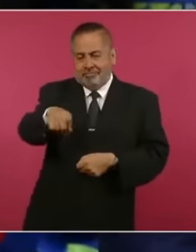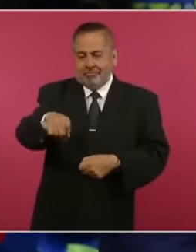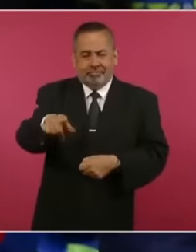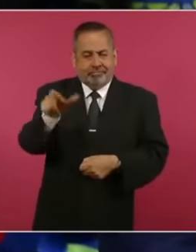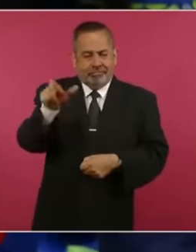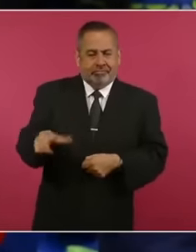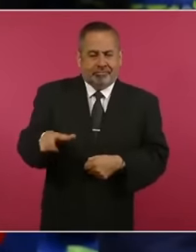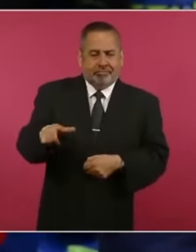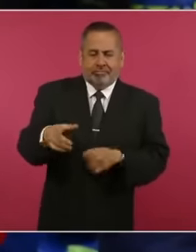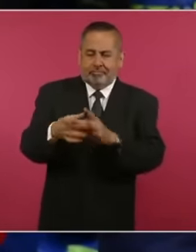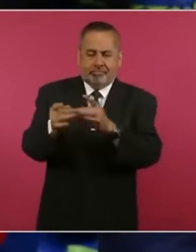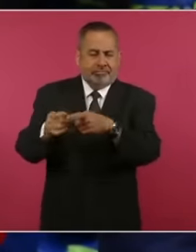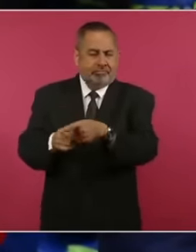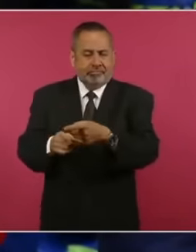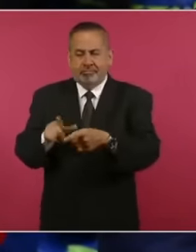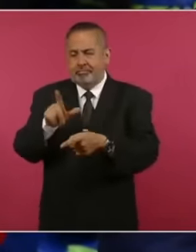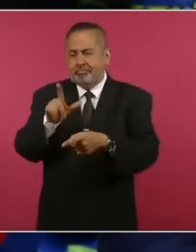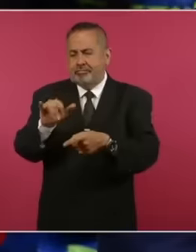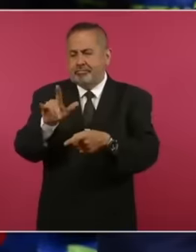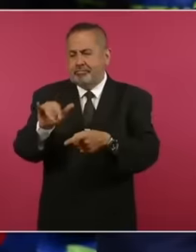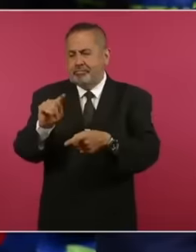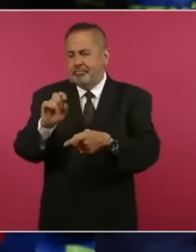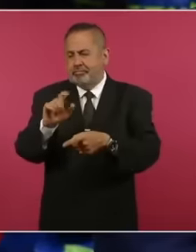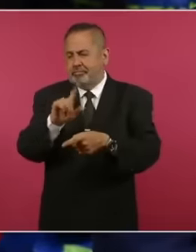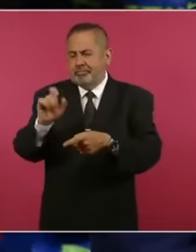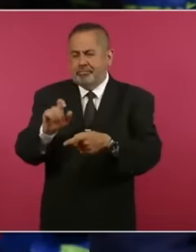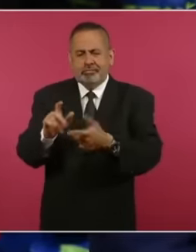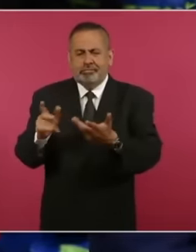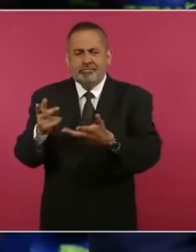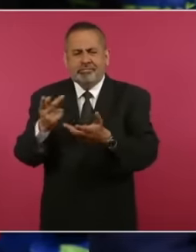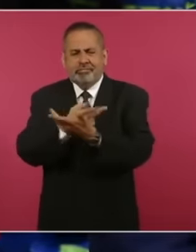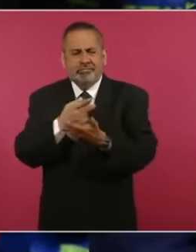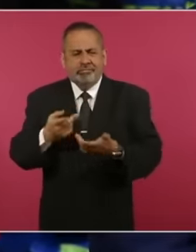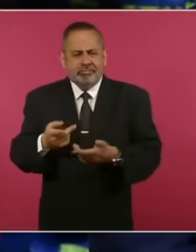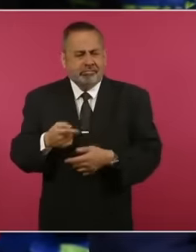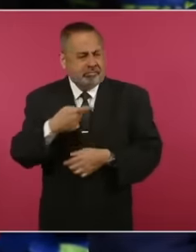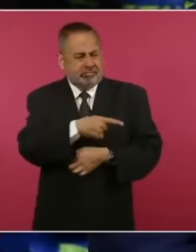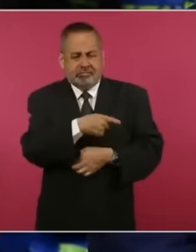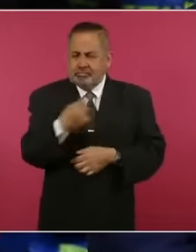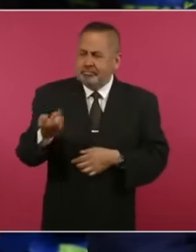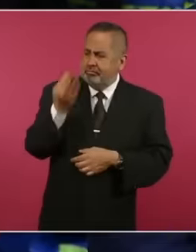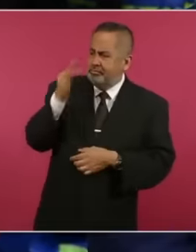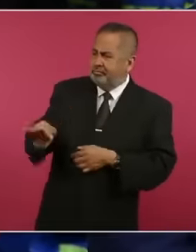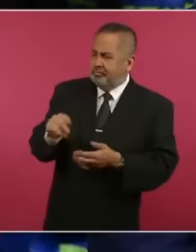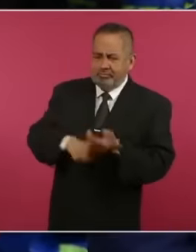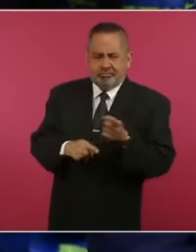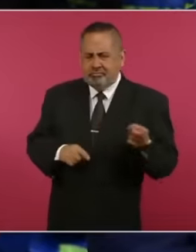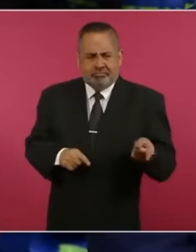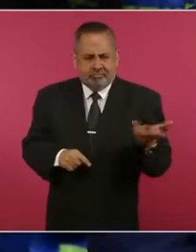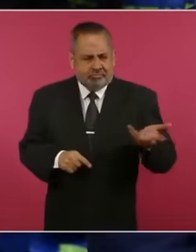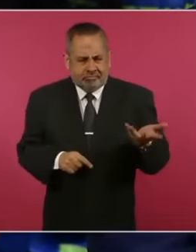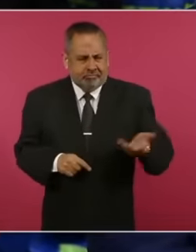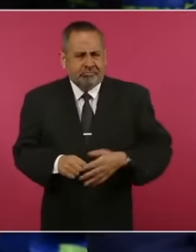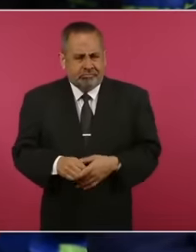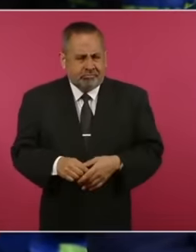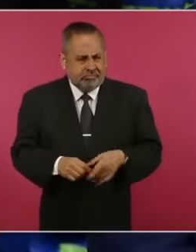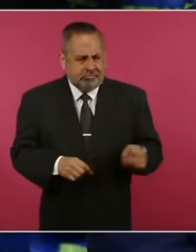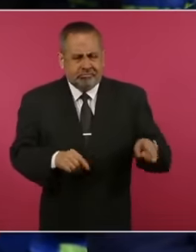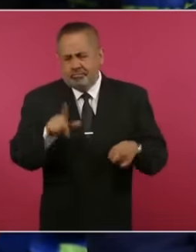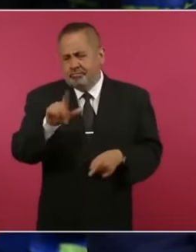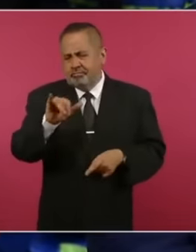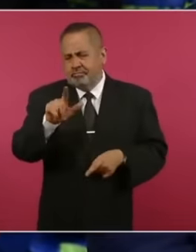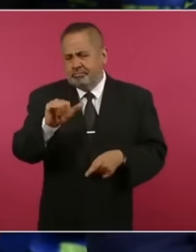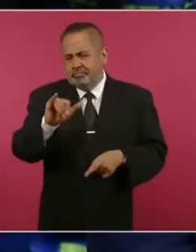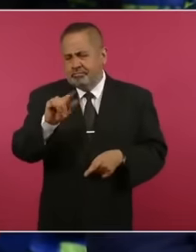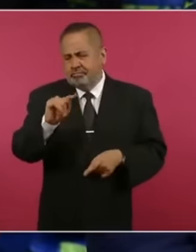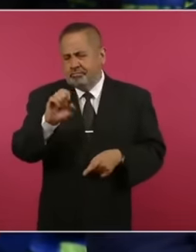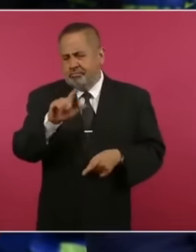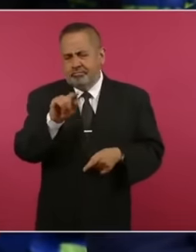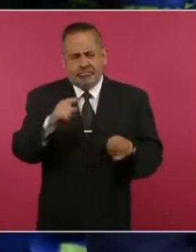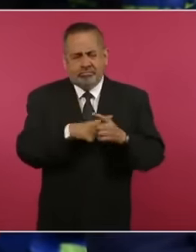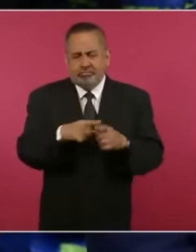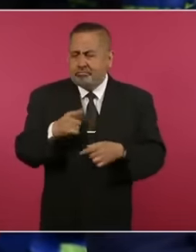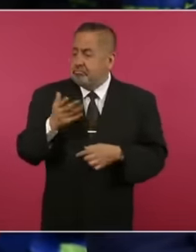was already mentioned Lili tes eh it is a betrayal of the country what she is doing eh asking her